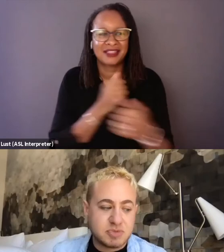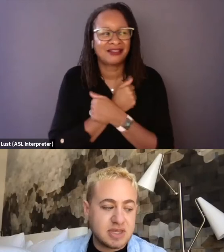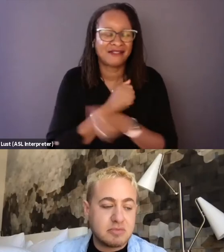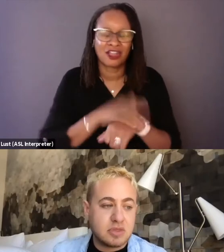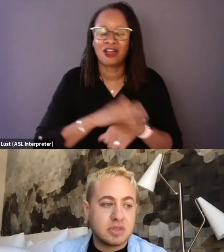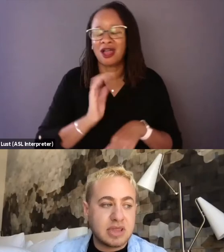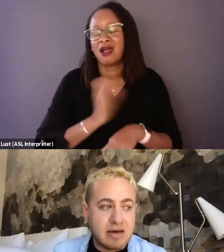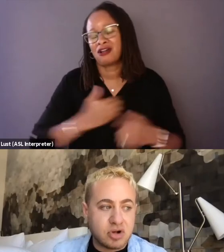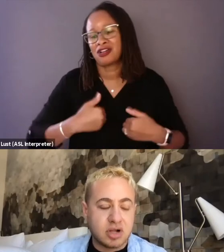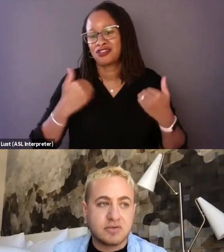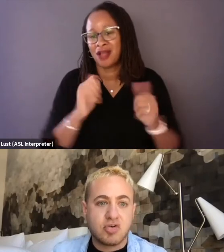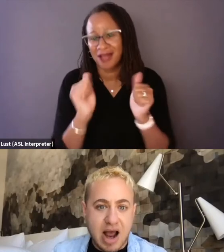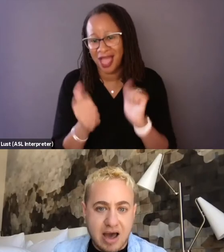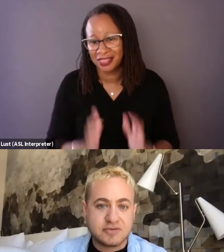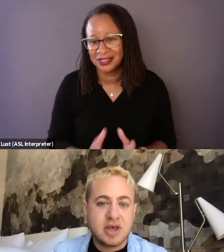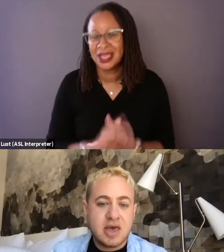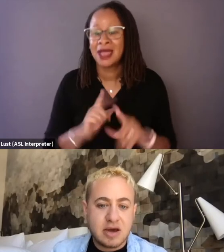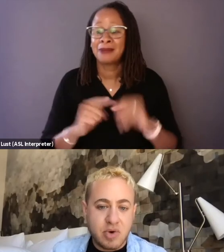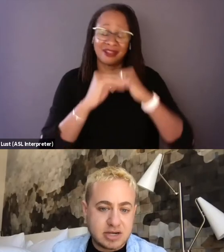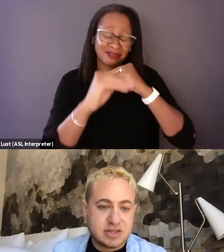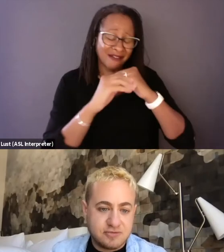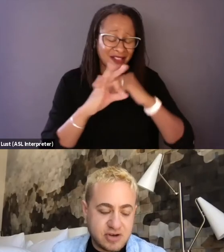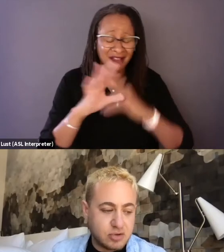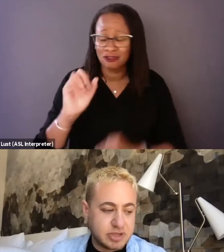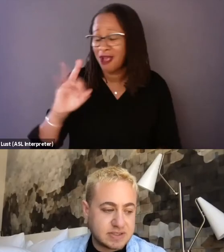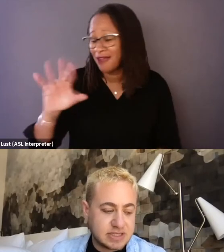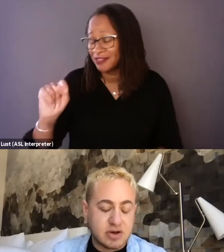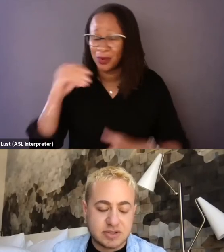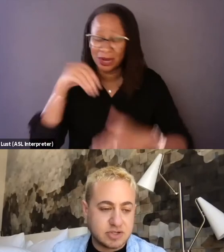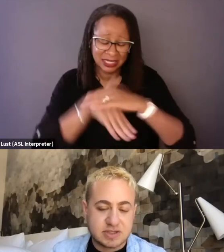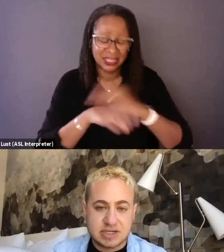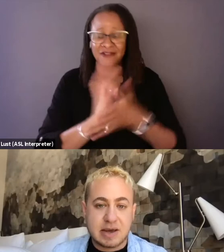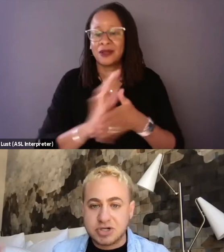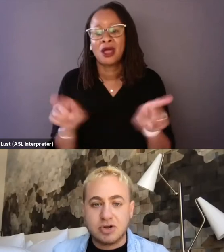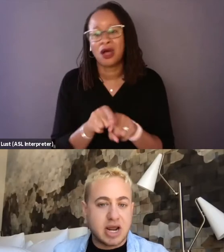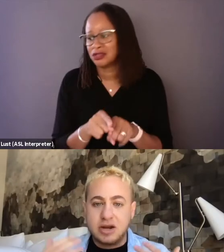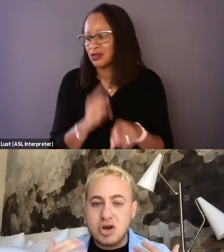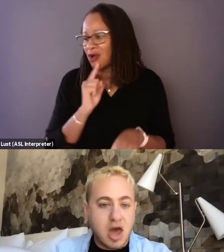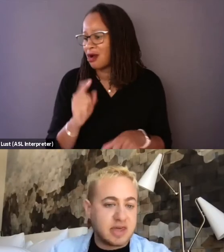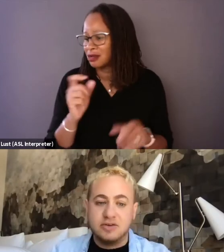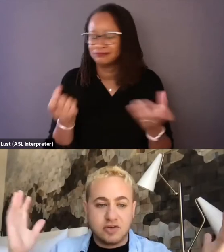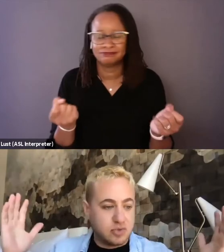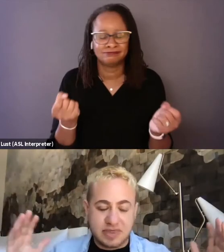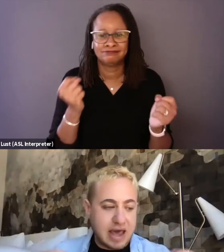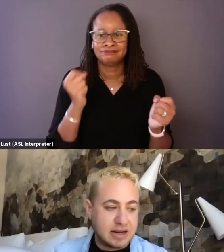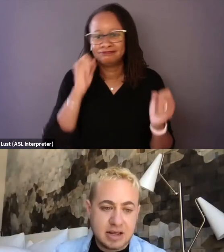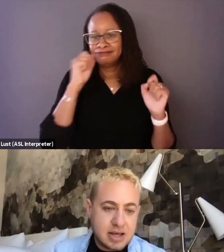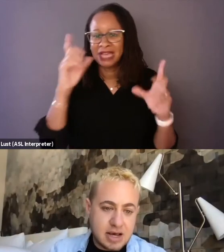but the level of craft that went into the film is also just exceptional, and I had nothing to do with that.